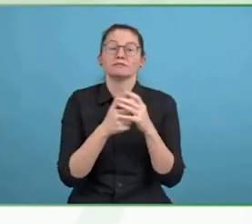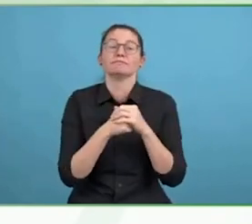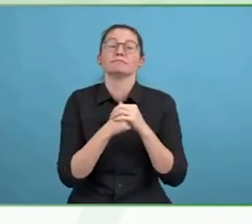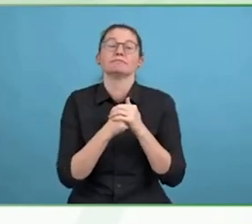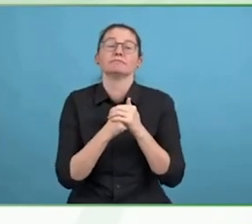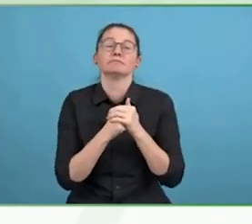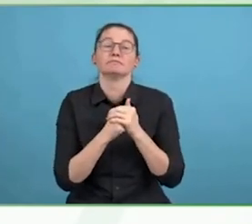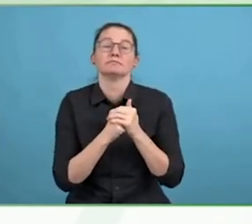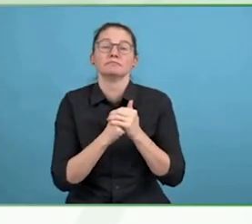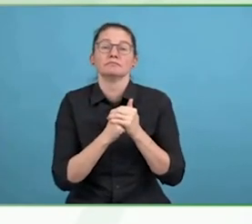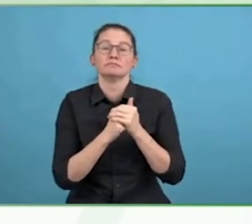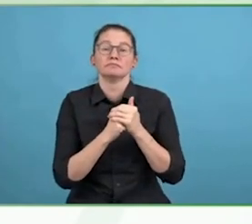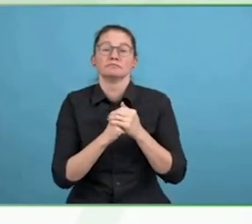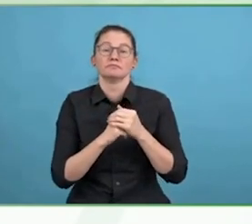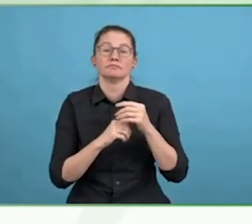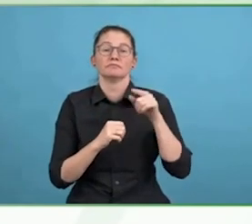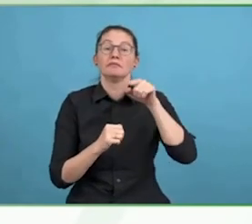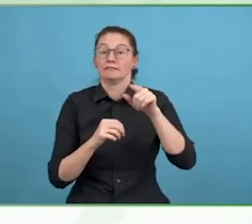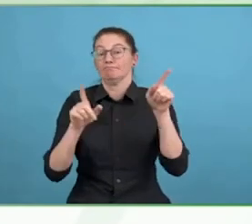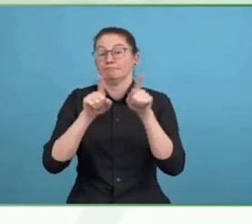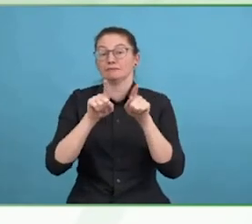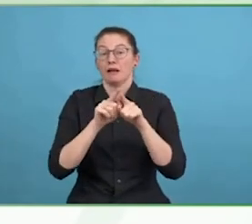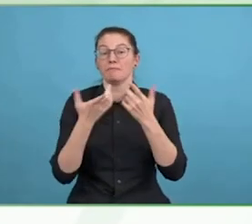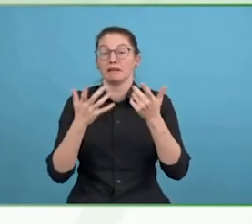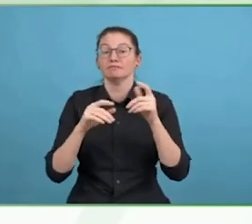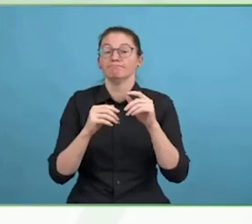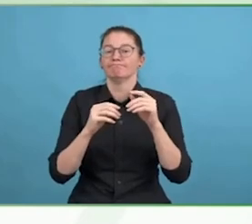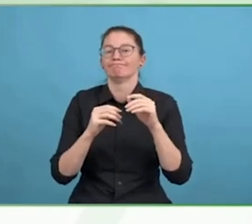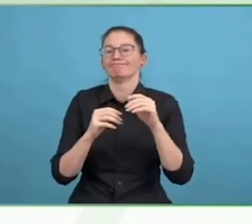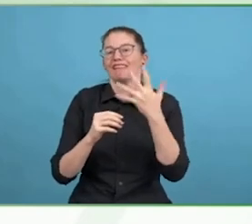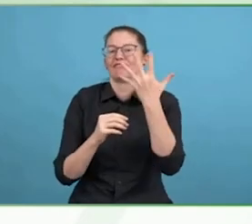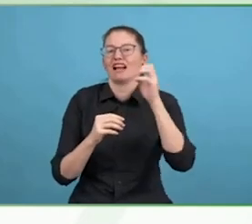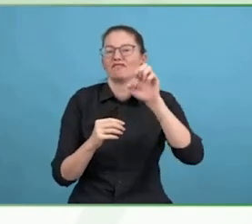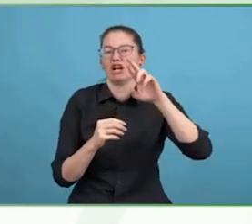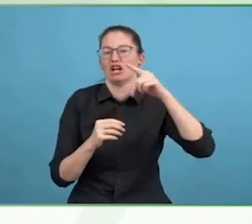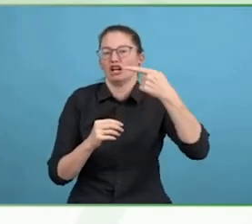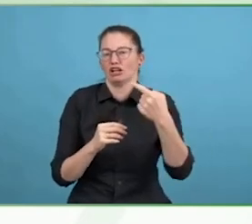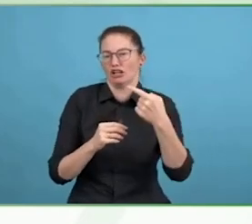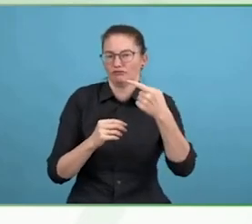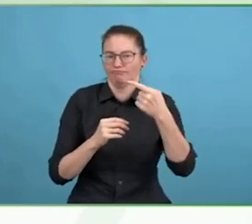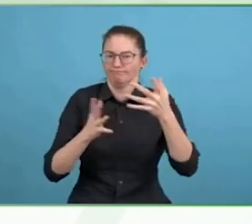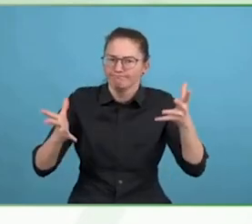very real and tangible benefits. We think we can harness this if we do it well.